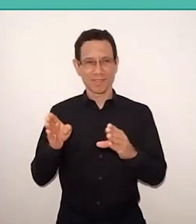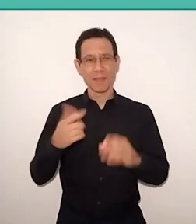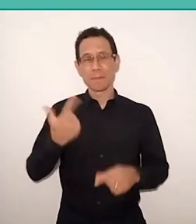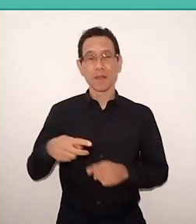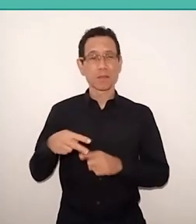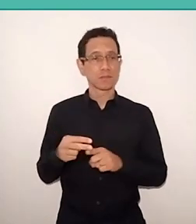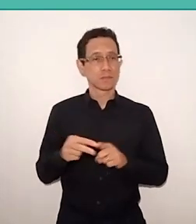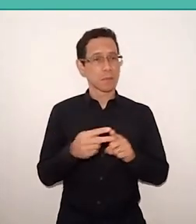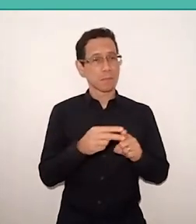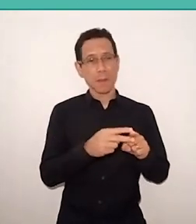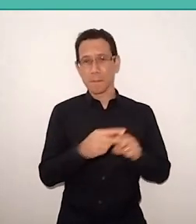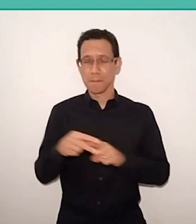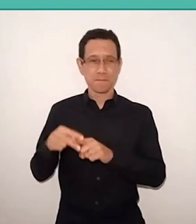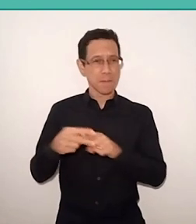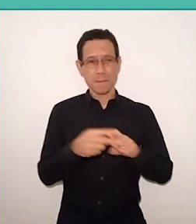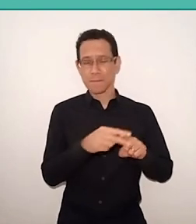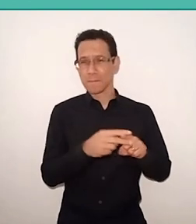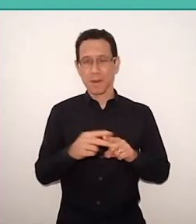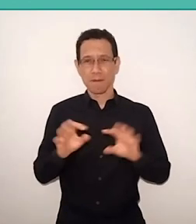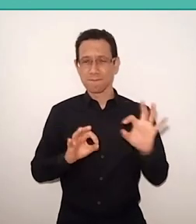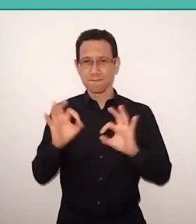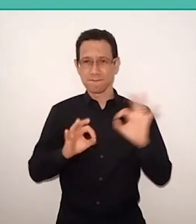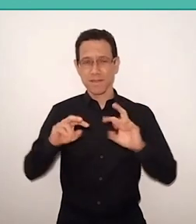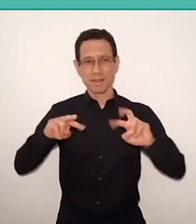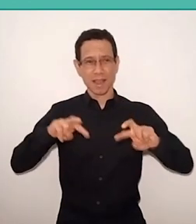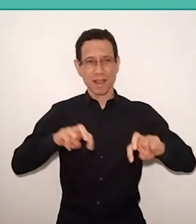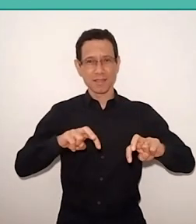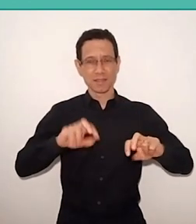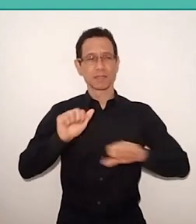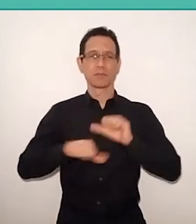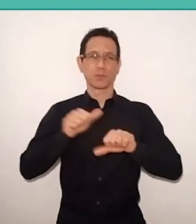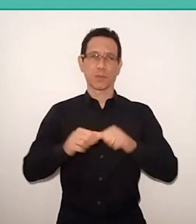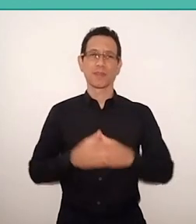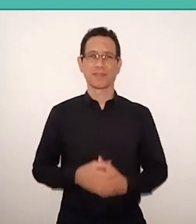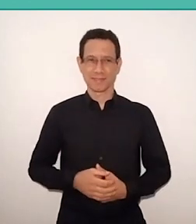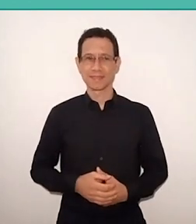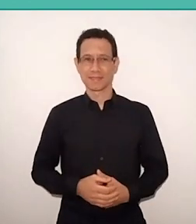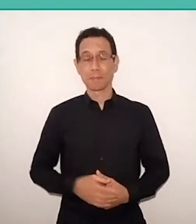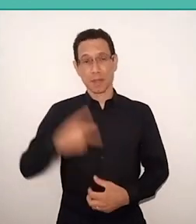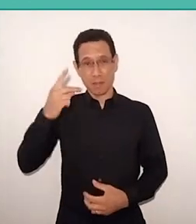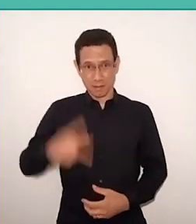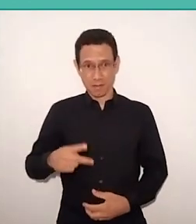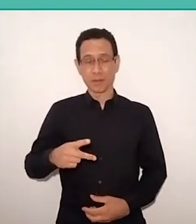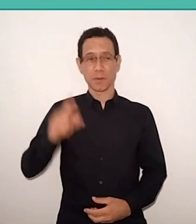When he's in Brazil, he will feed of national developmentalism. I will give some examples.